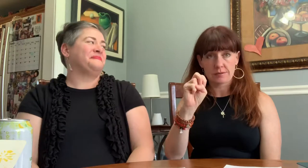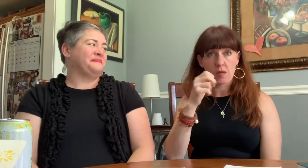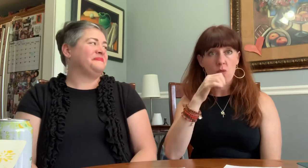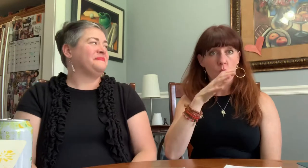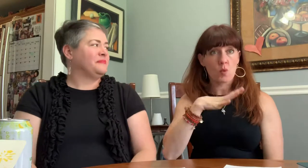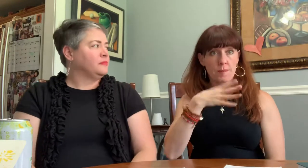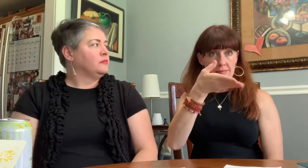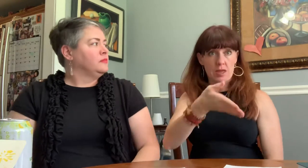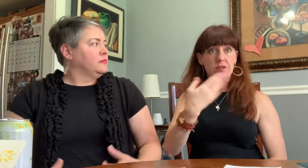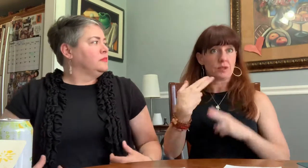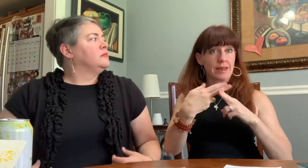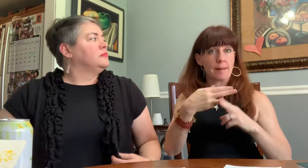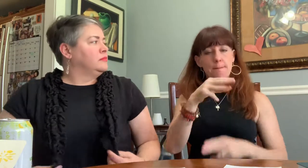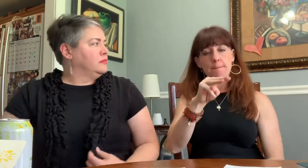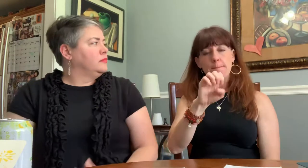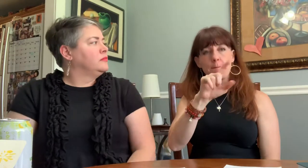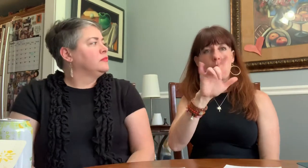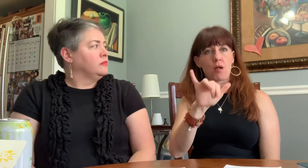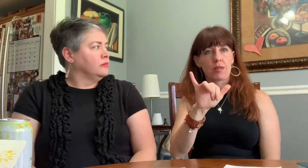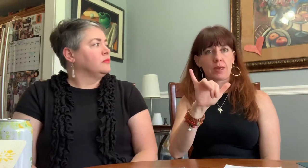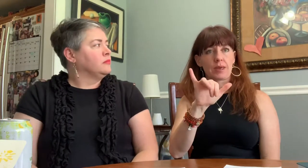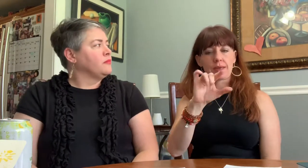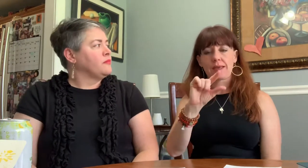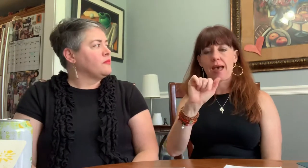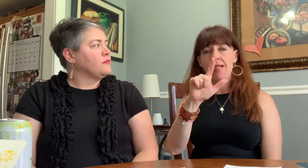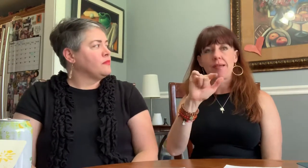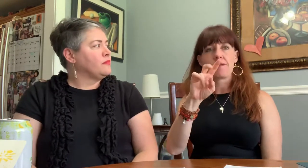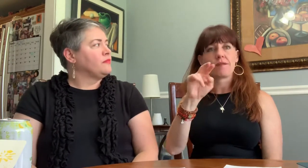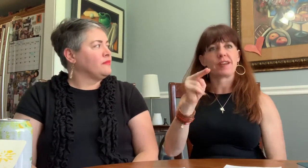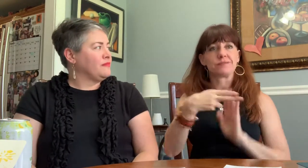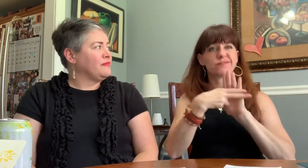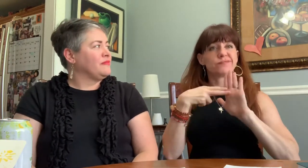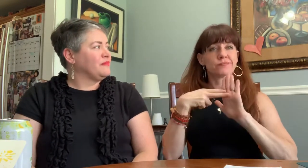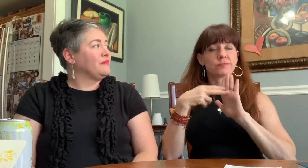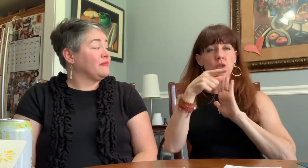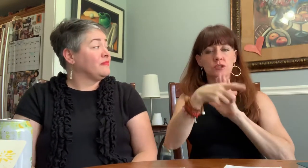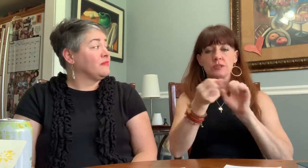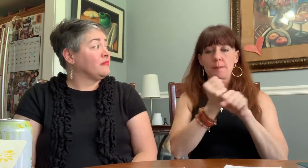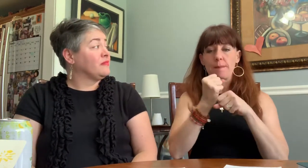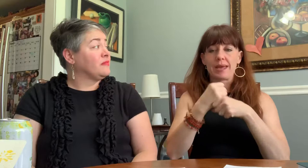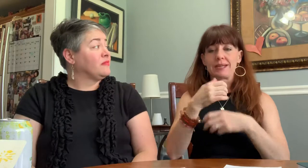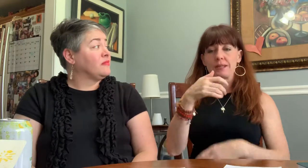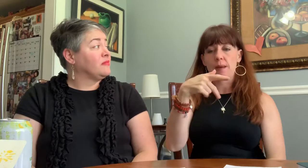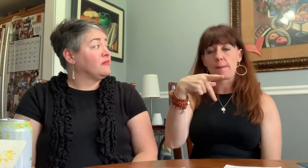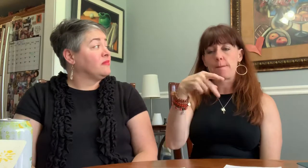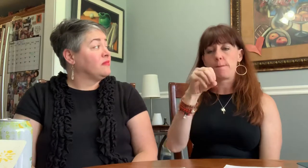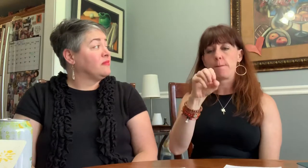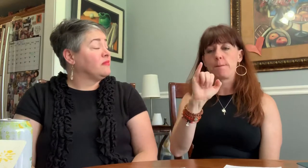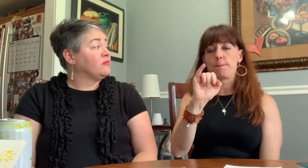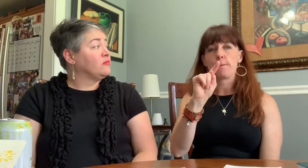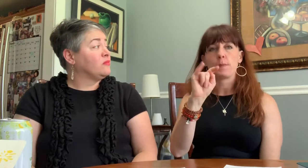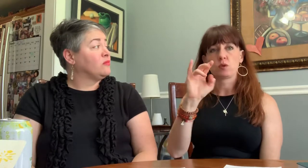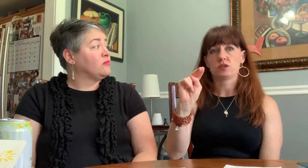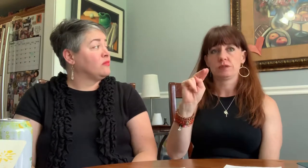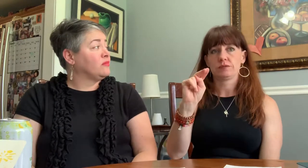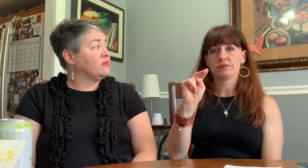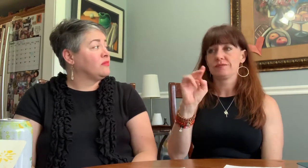Molly Gallivan started an illegal pub and made "poitin"